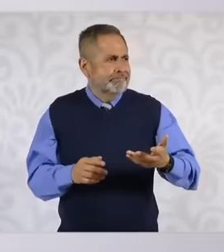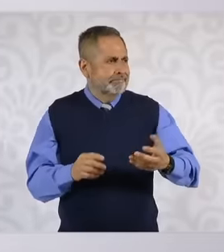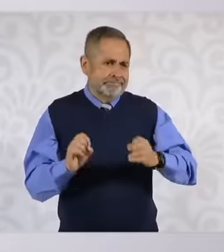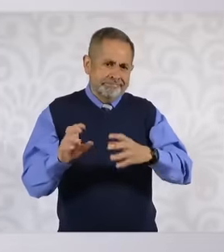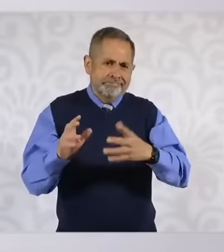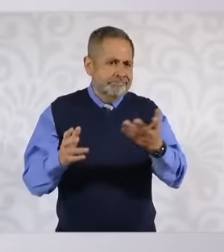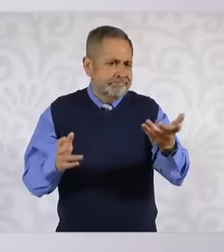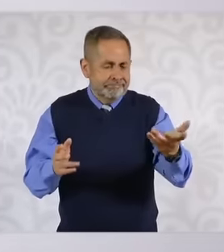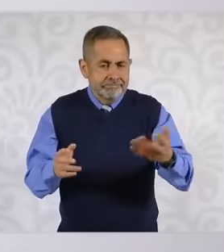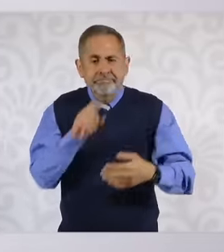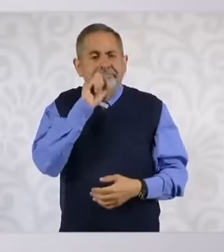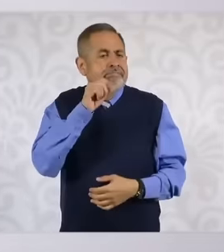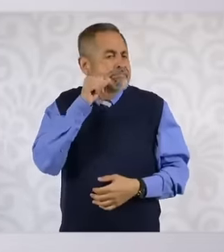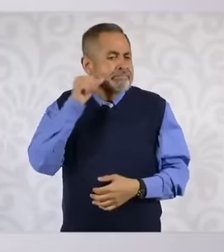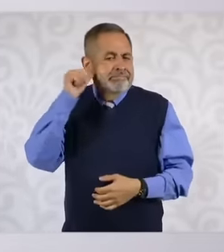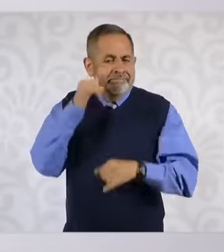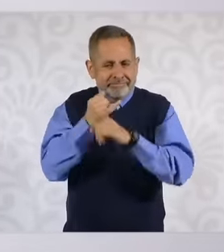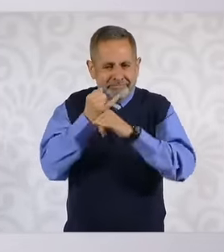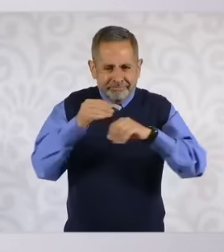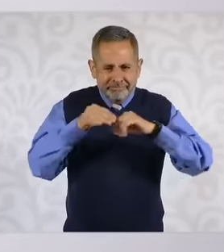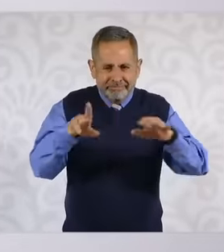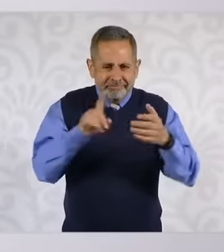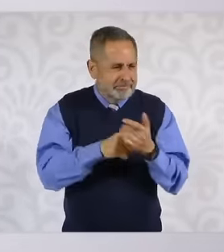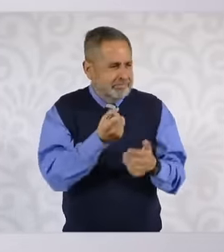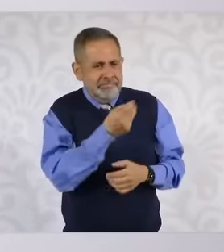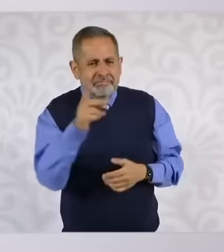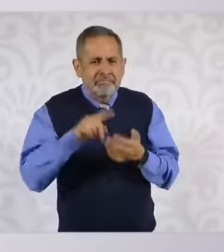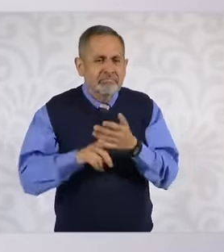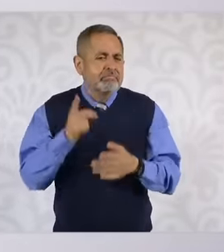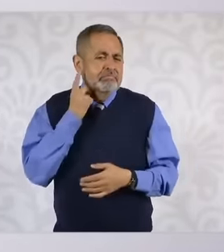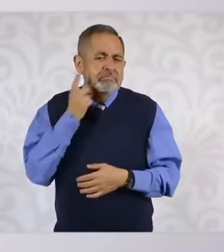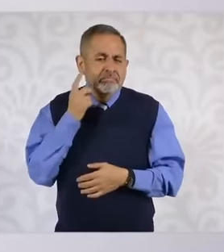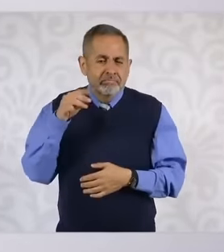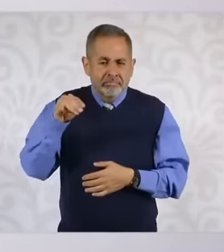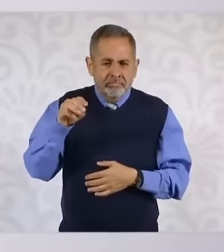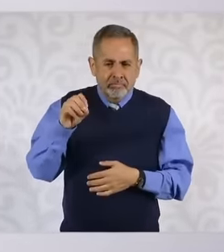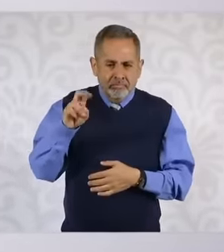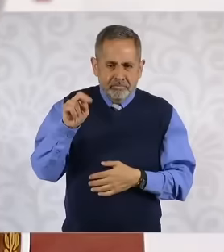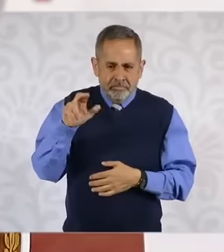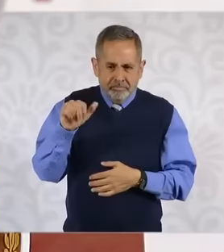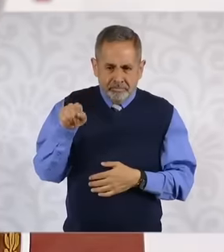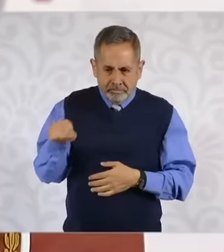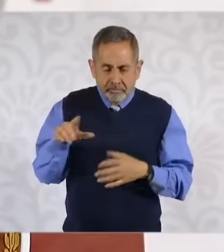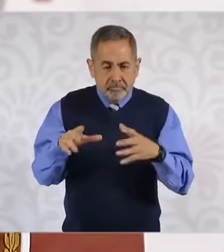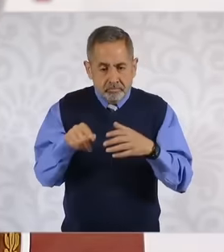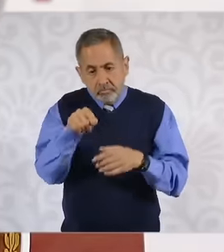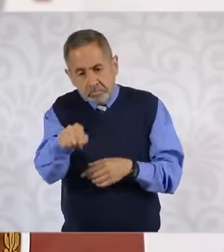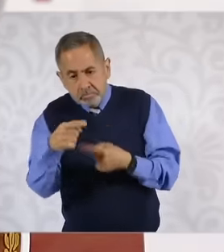I think that with some deputies from morena of judges who are in favor of the Reform of the